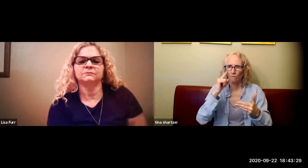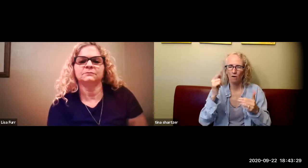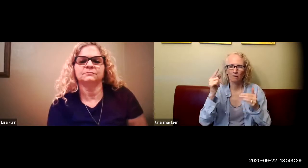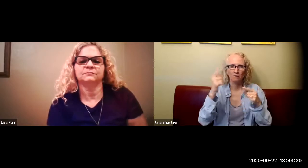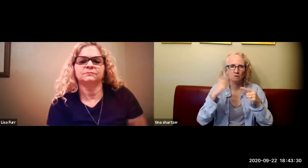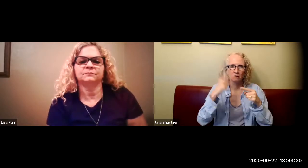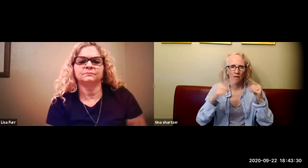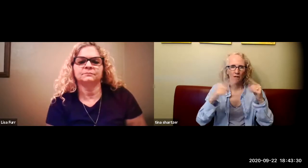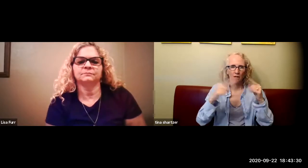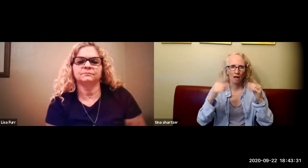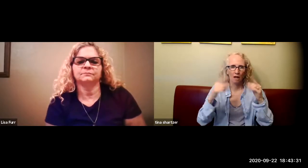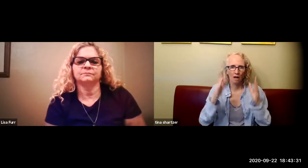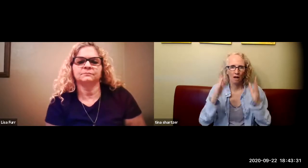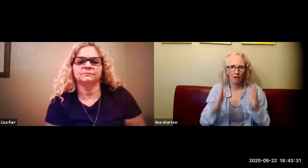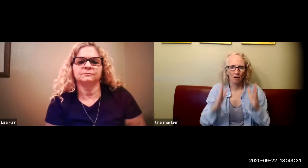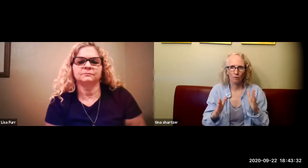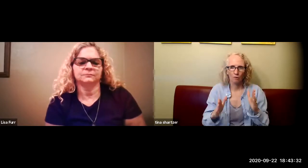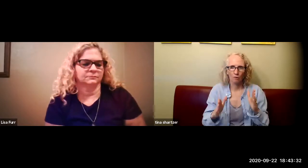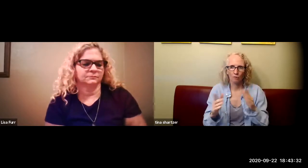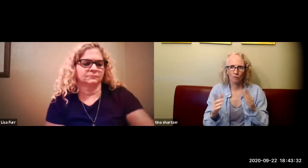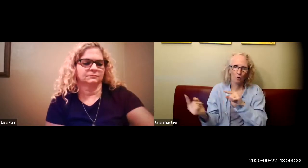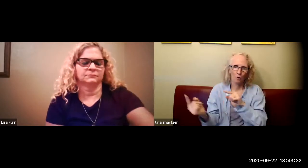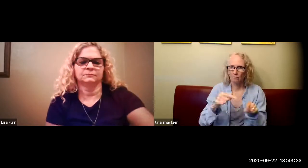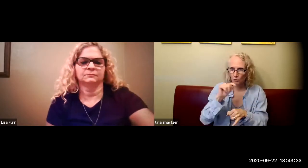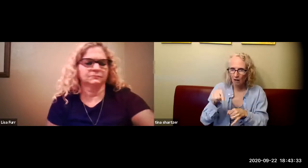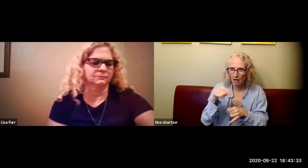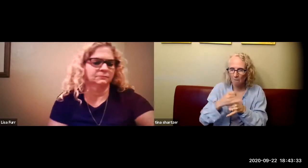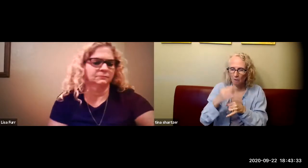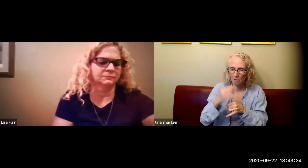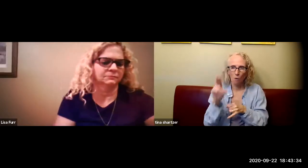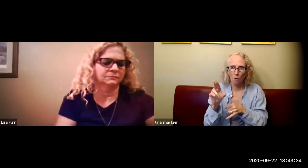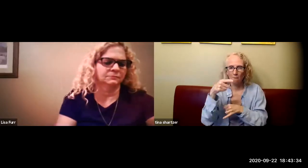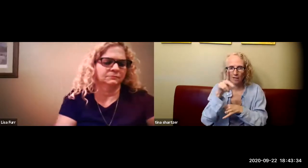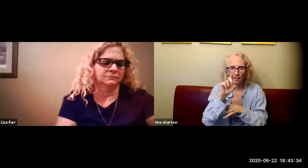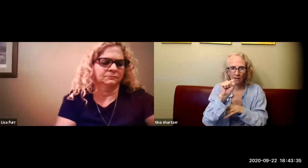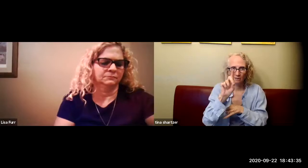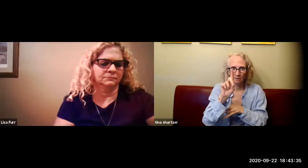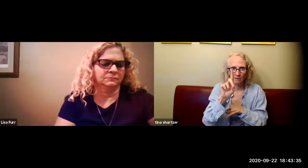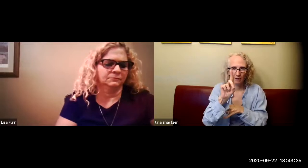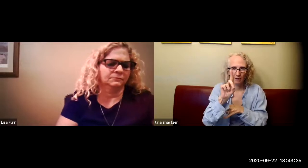waiting for a specific procedure for